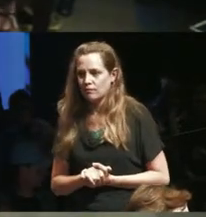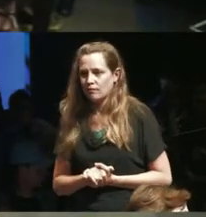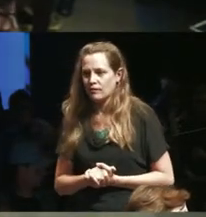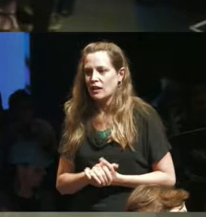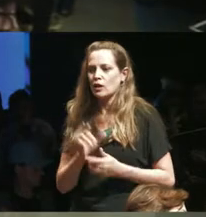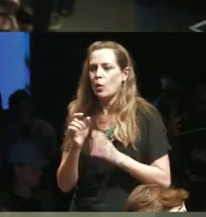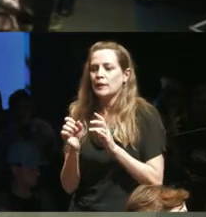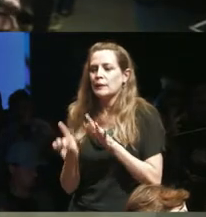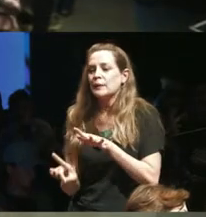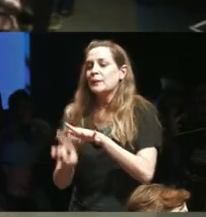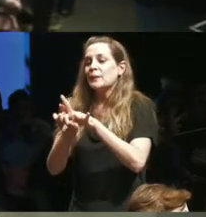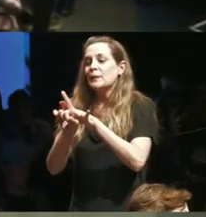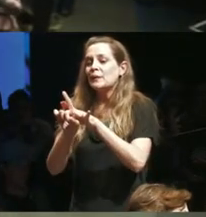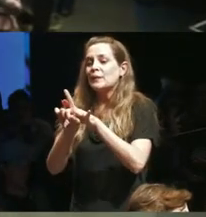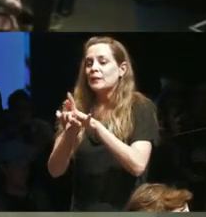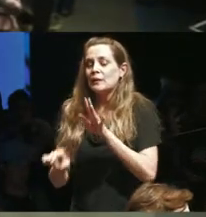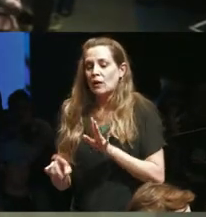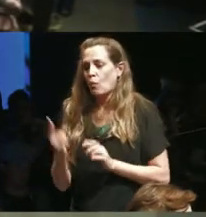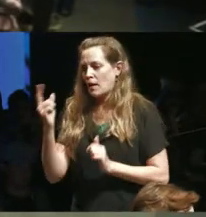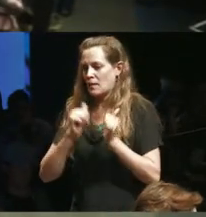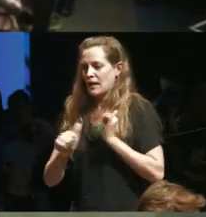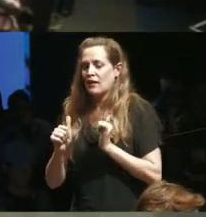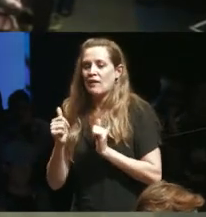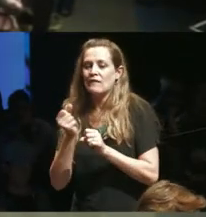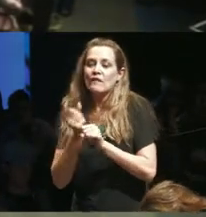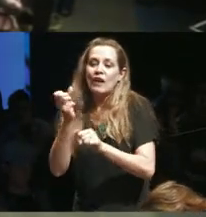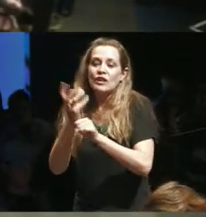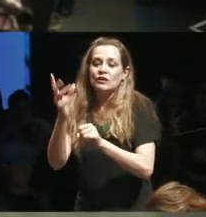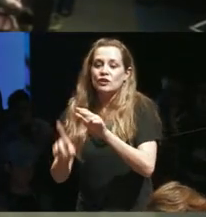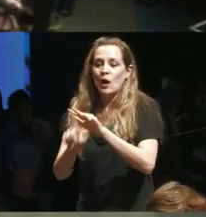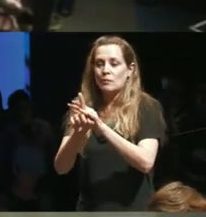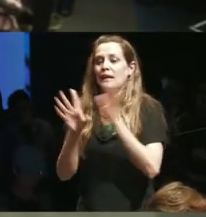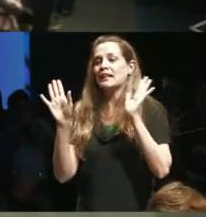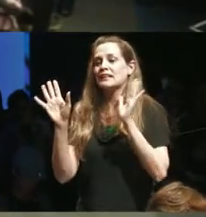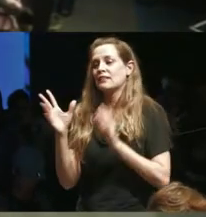appearances like run run pay every five years or so and then move on and then